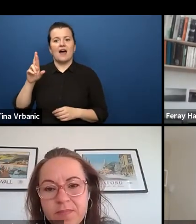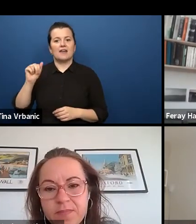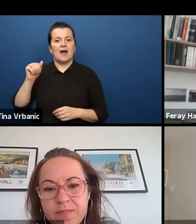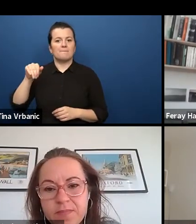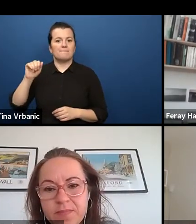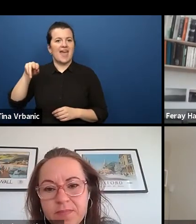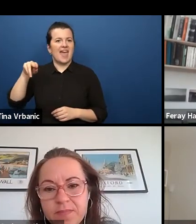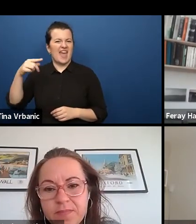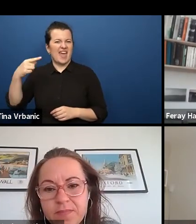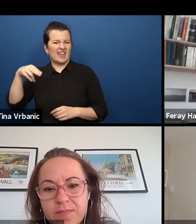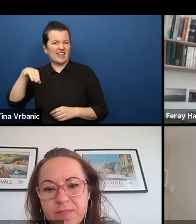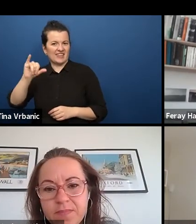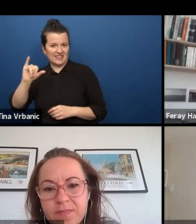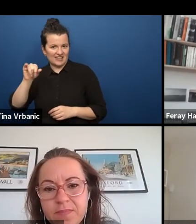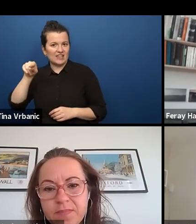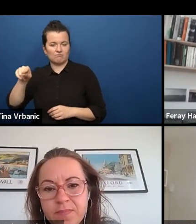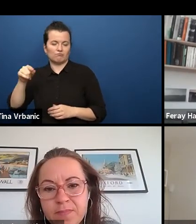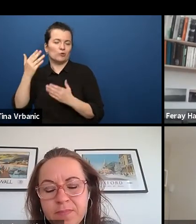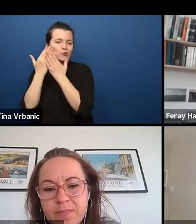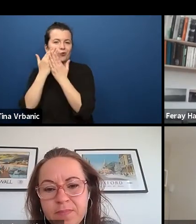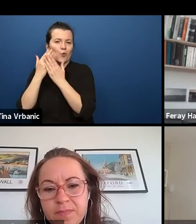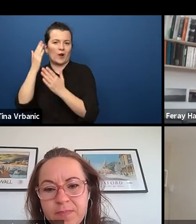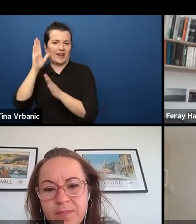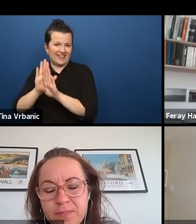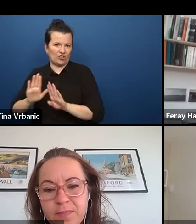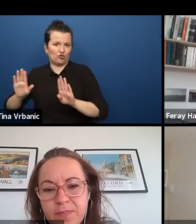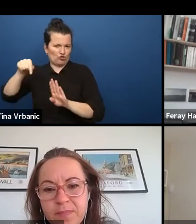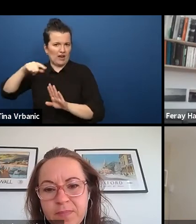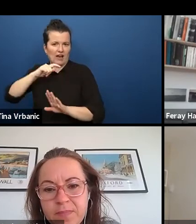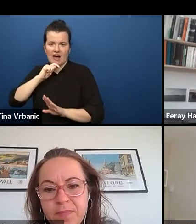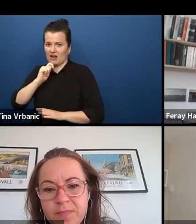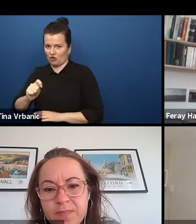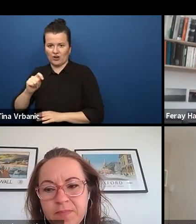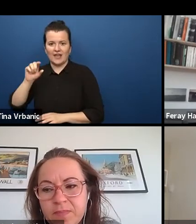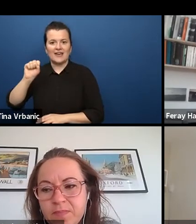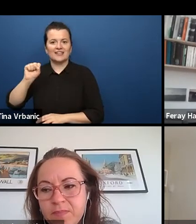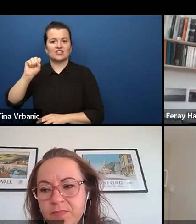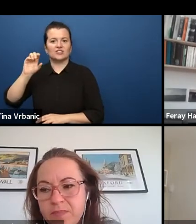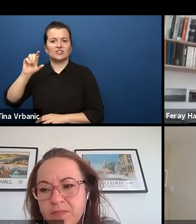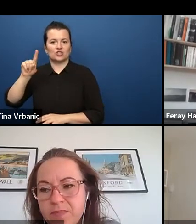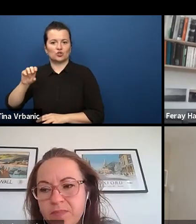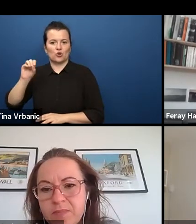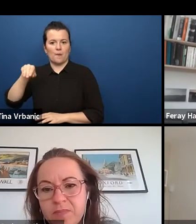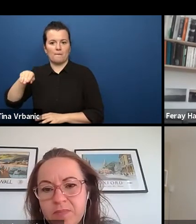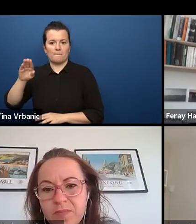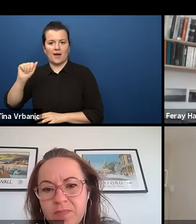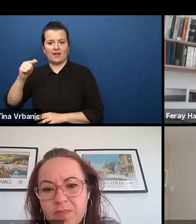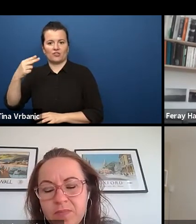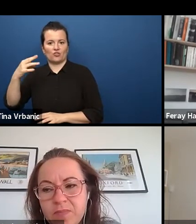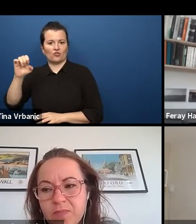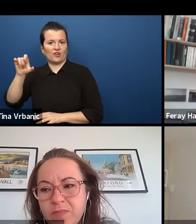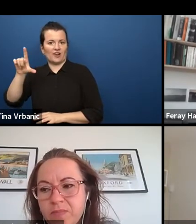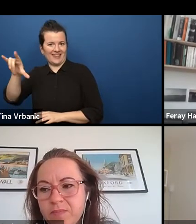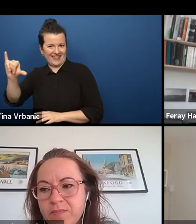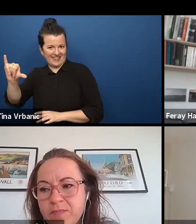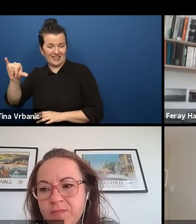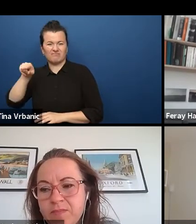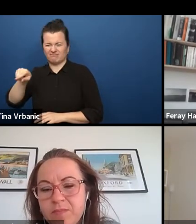here in Szombathely, Hungary and that was actually a play, I think it was like two years back.